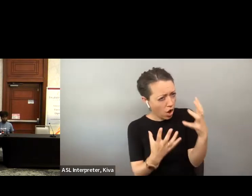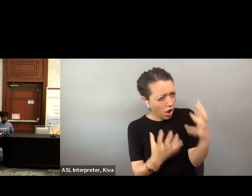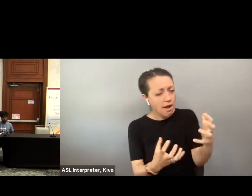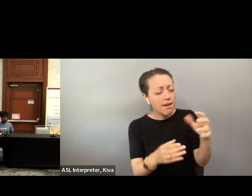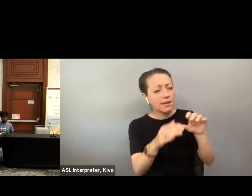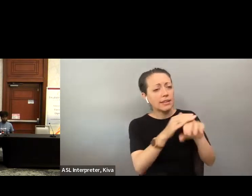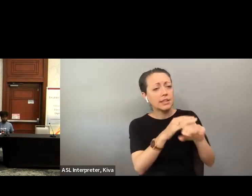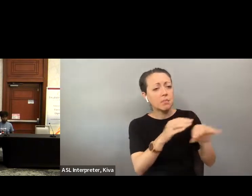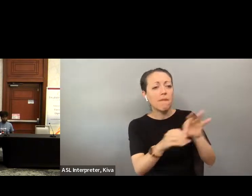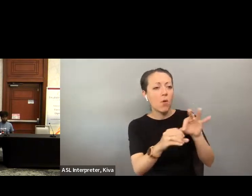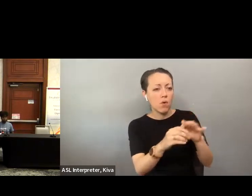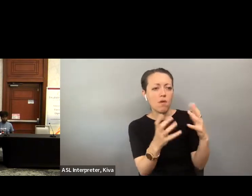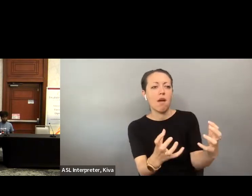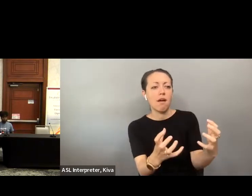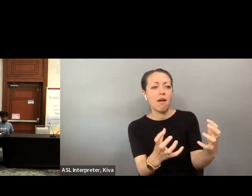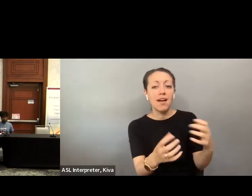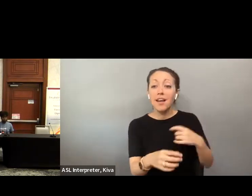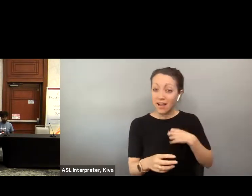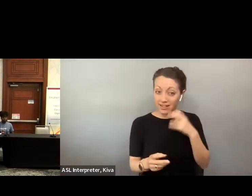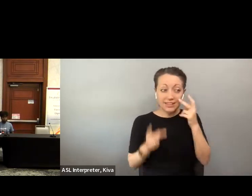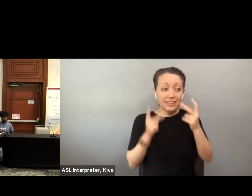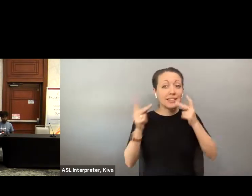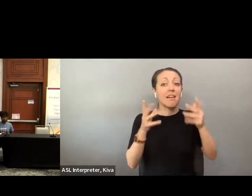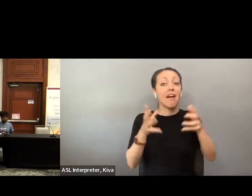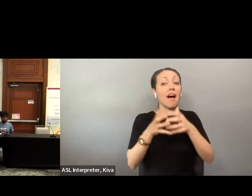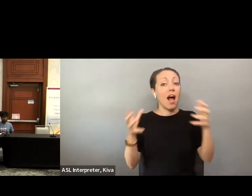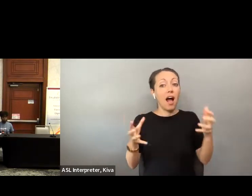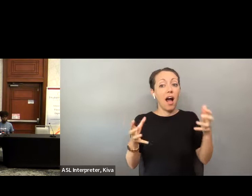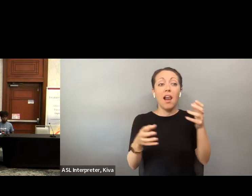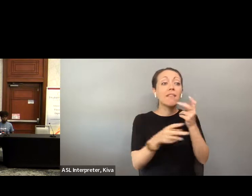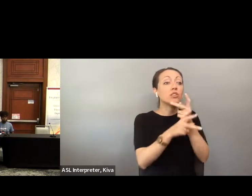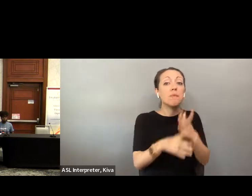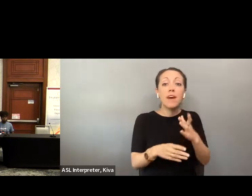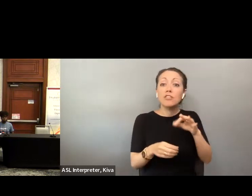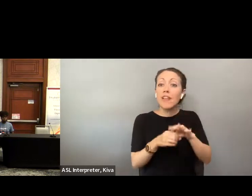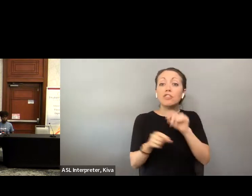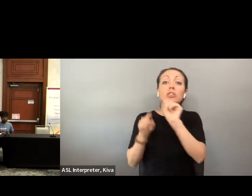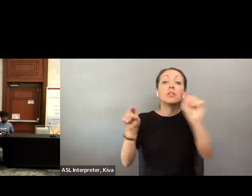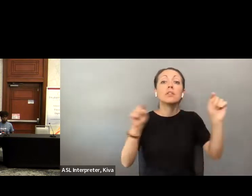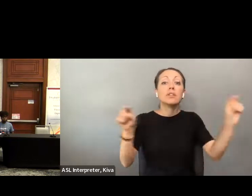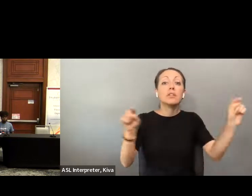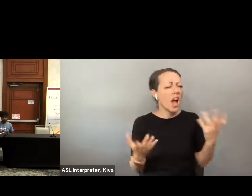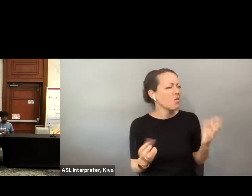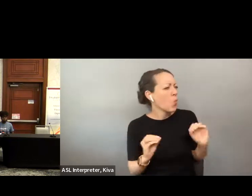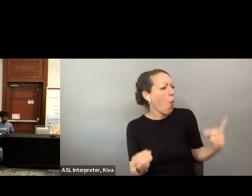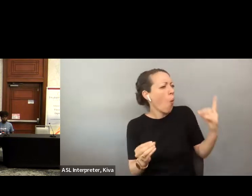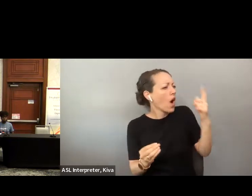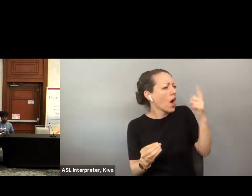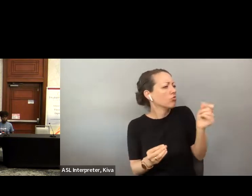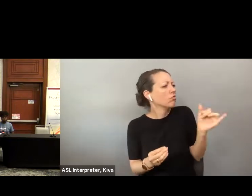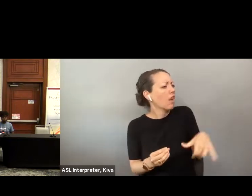elections offices to indicate they want accessible voting because Because I'm hearing I'm hearing from a lot of supervisors, that no one's calling.